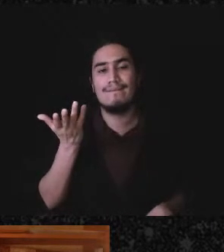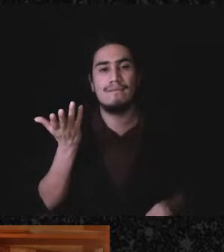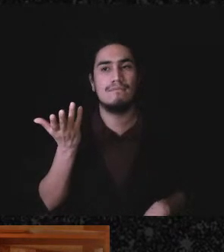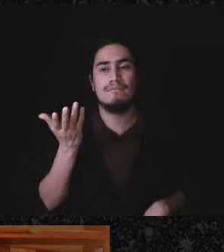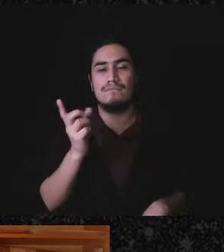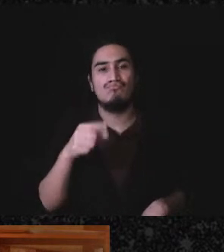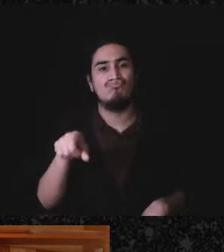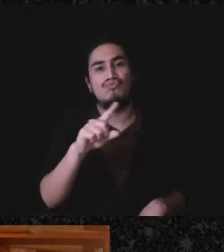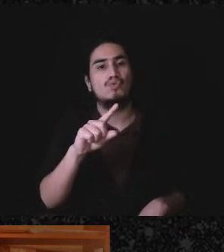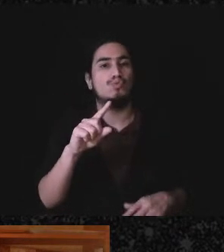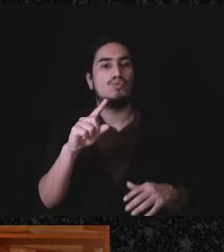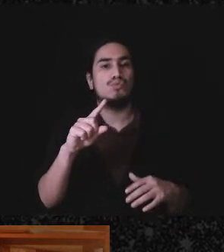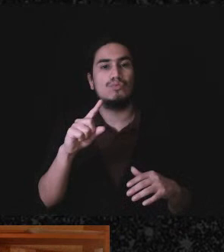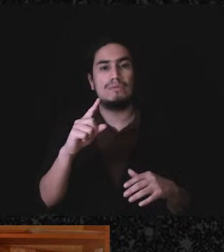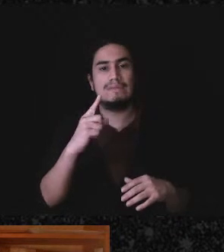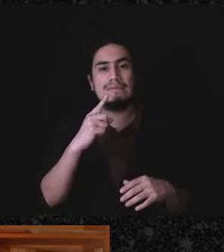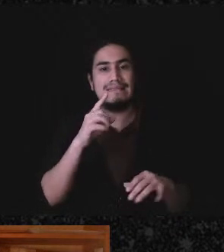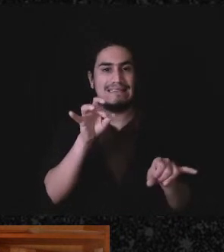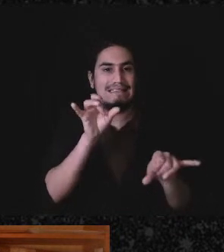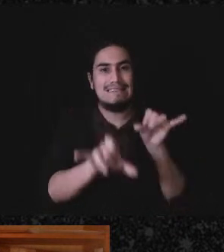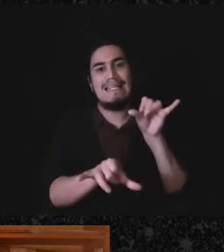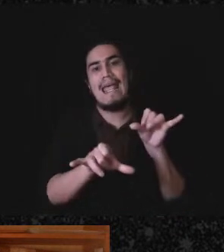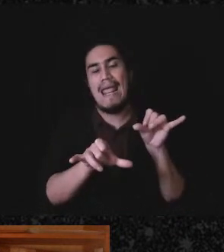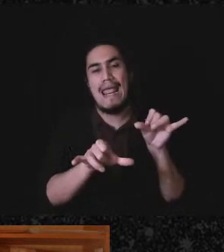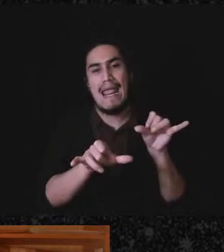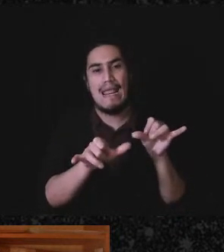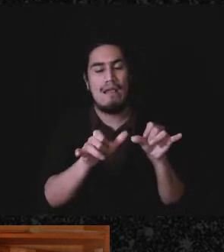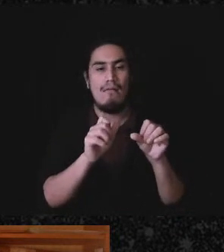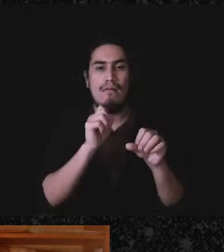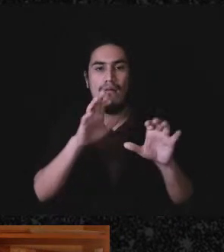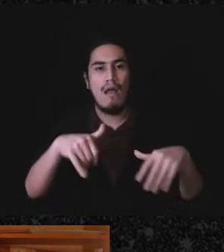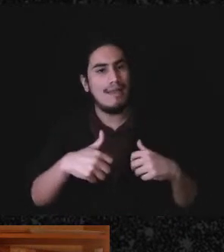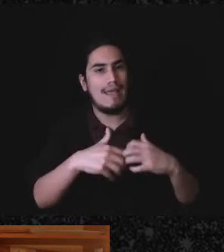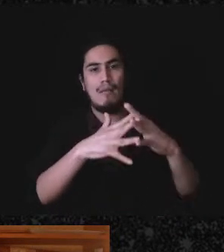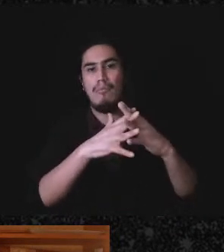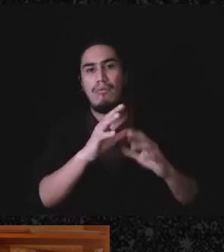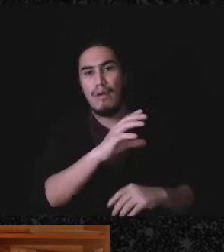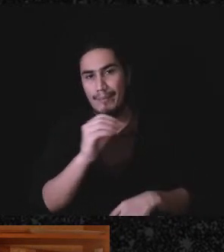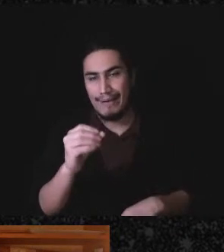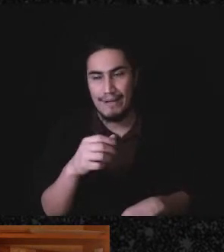amorphous as somebody or whether you're staying unincorporated and you're trying to stay on the DL